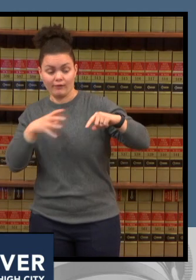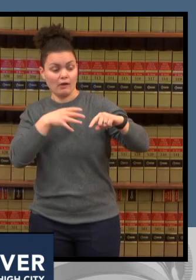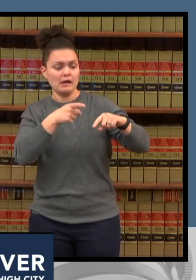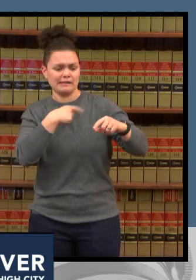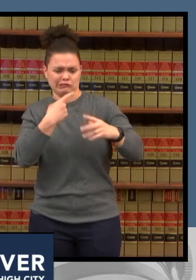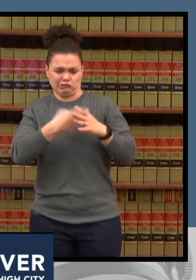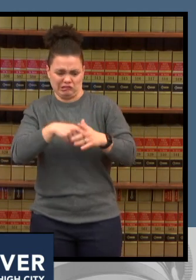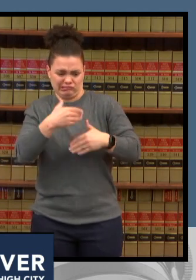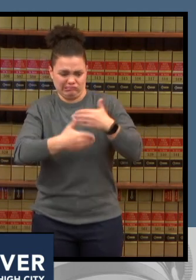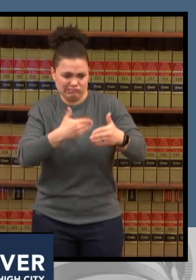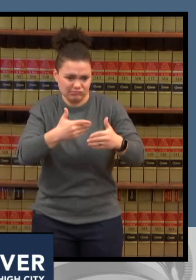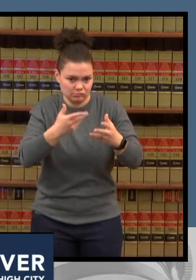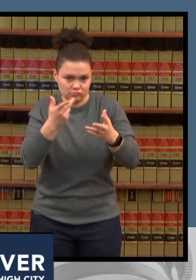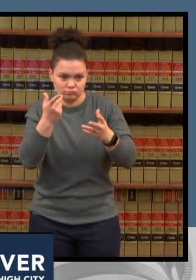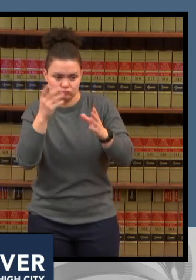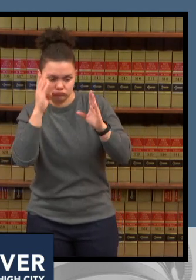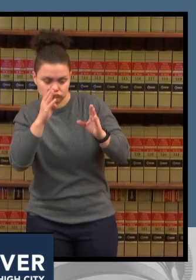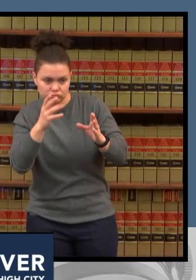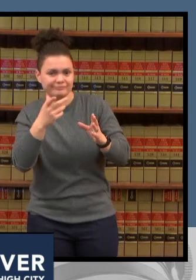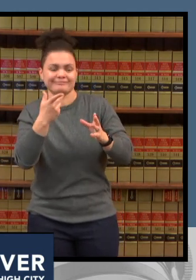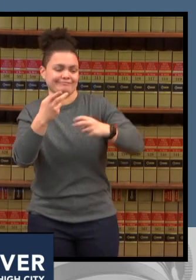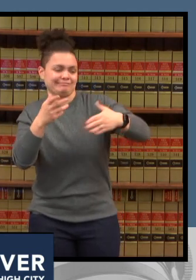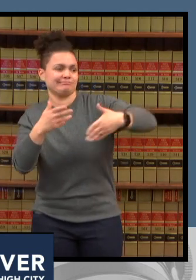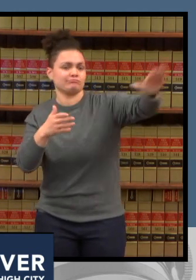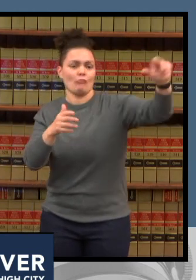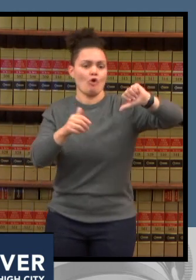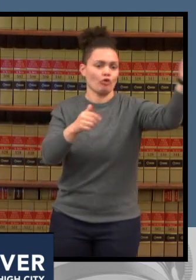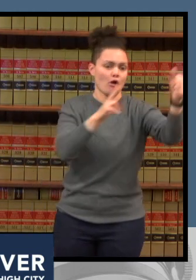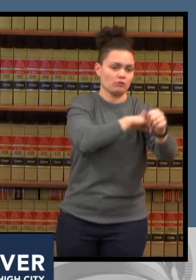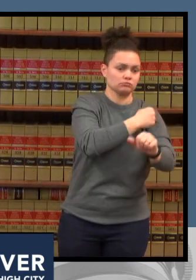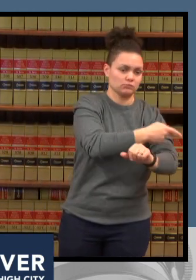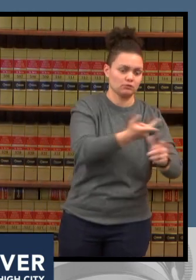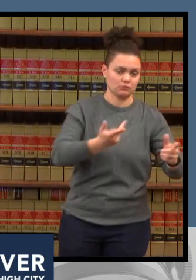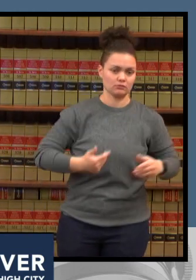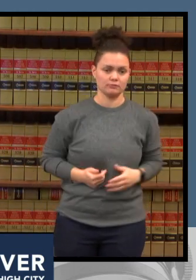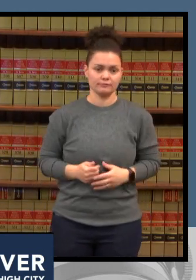transport time so we really need to minimize this we really need to get the census down